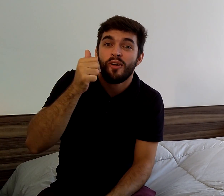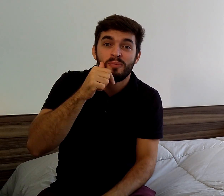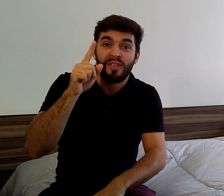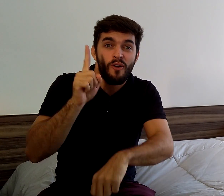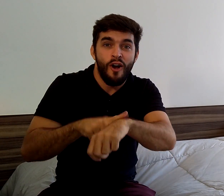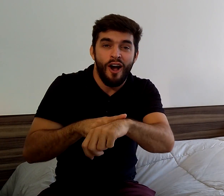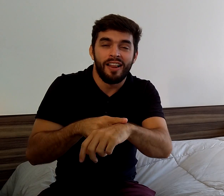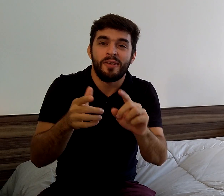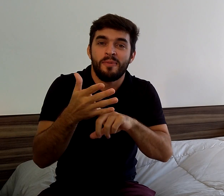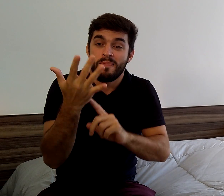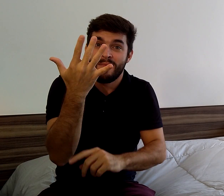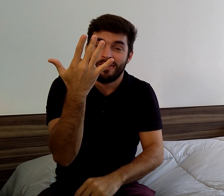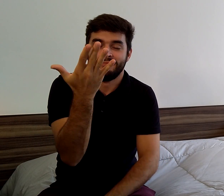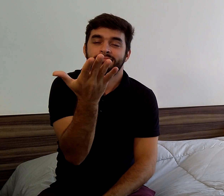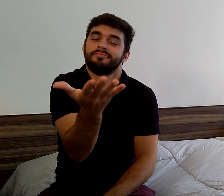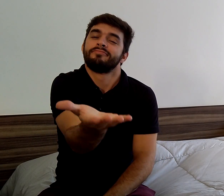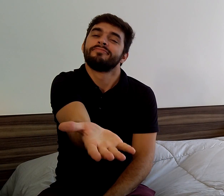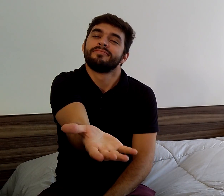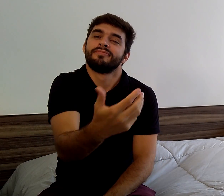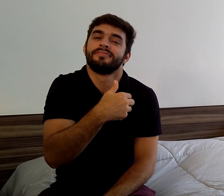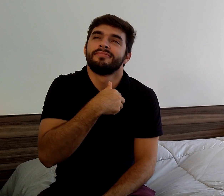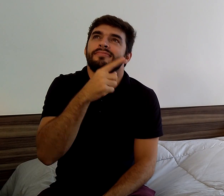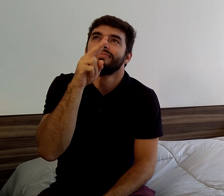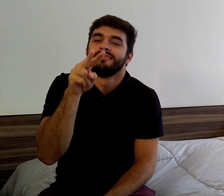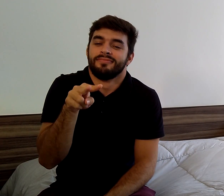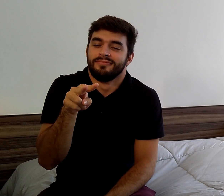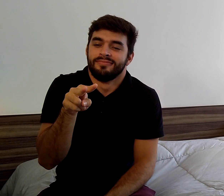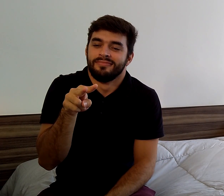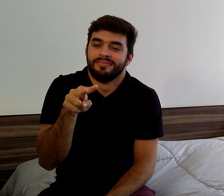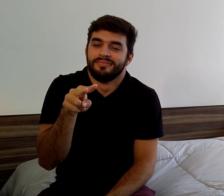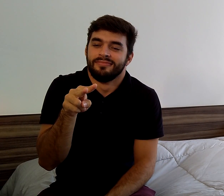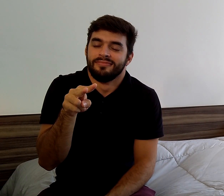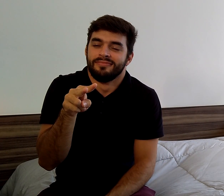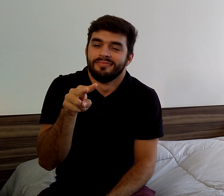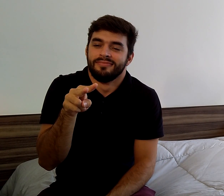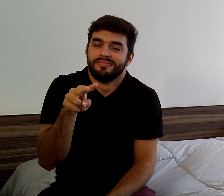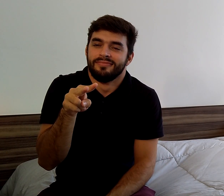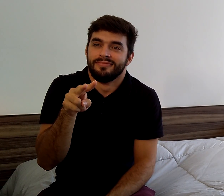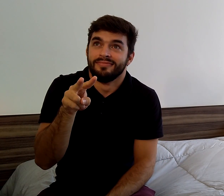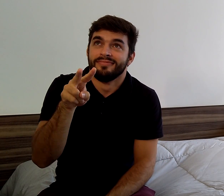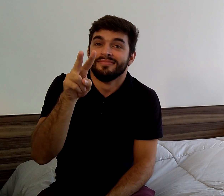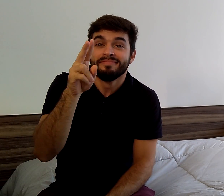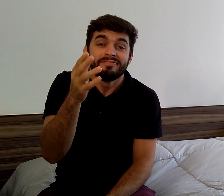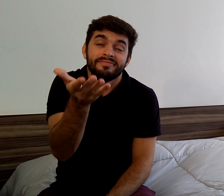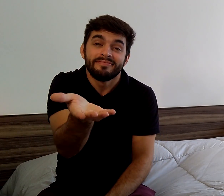She held out her hand to me.